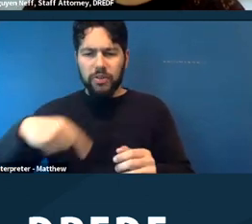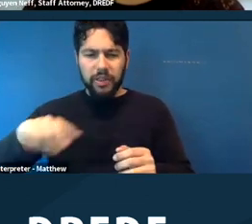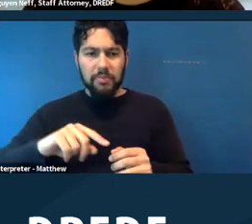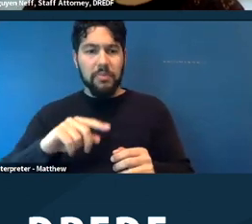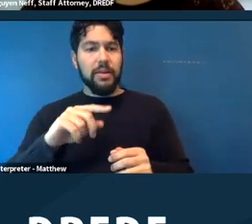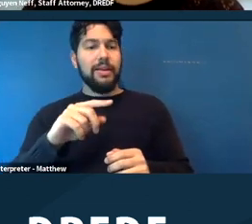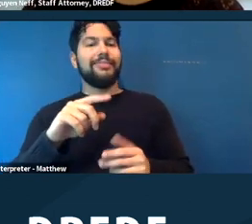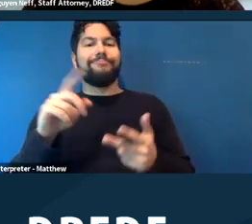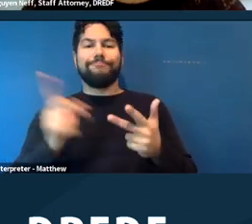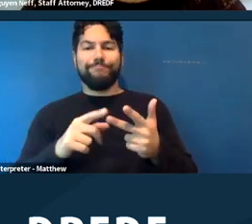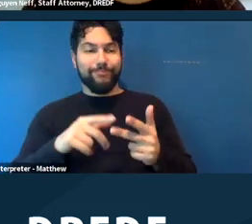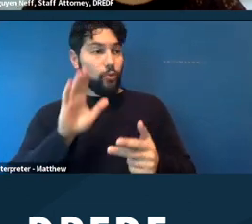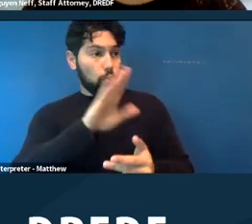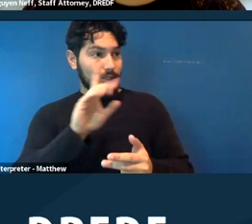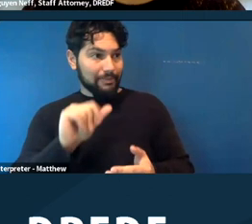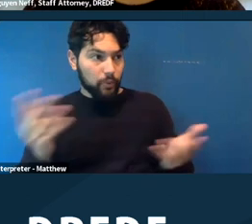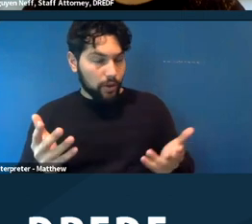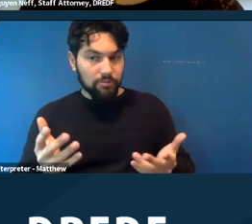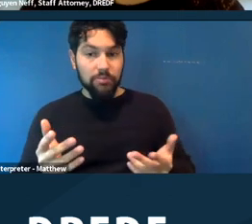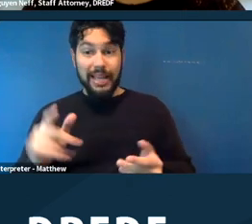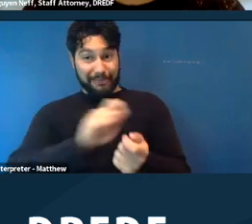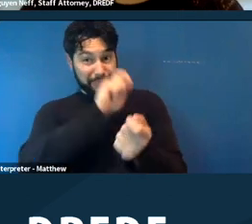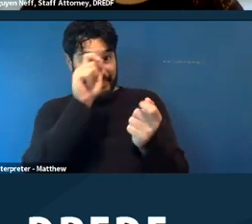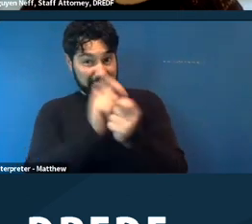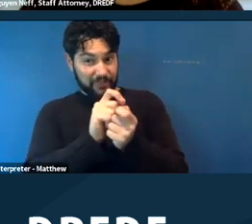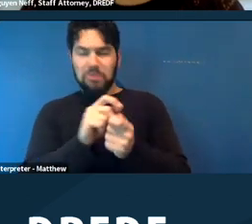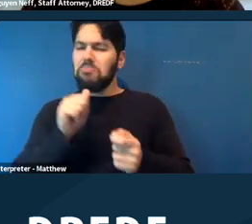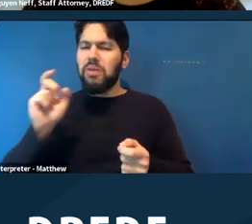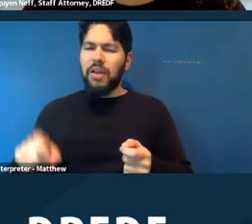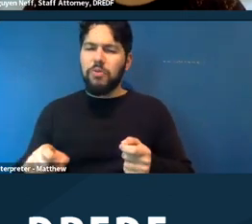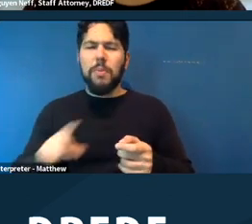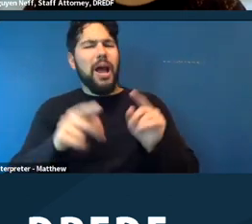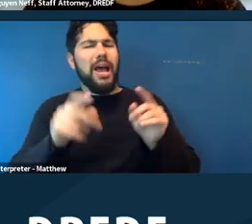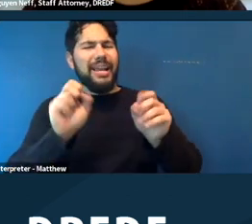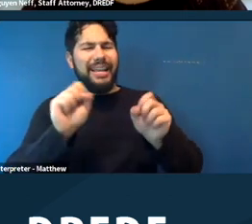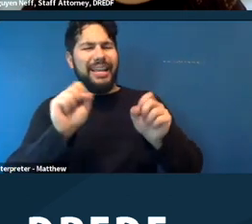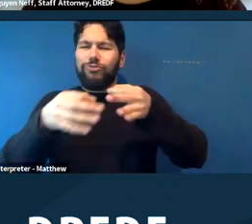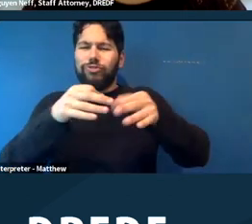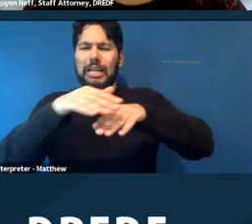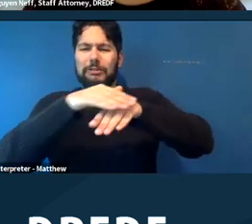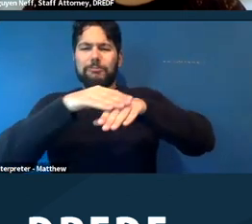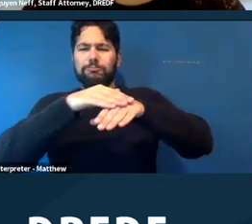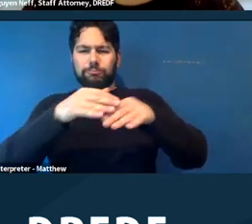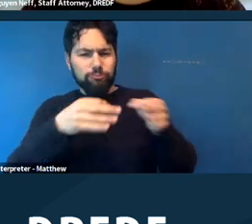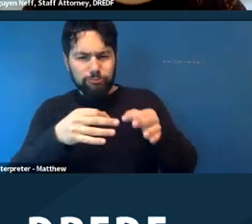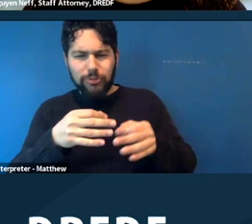want to. You can. You want to describe a little bit of your disability so that it's helpful in